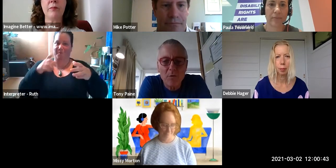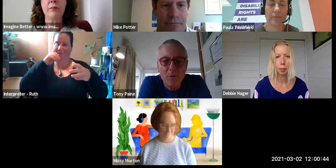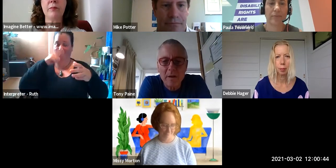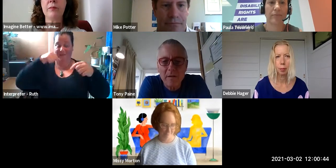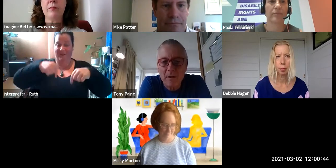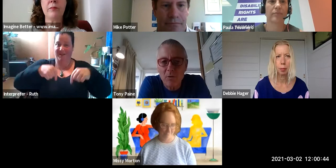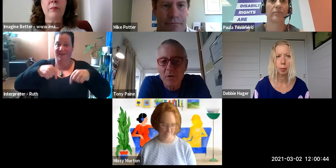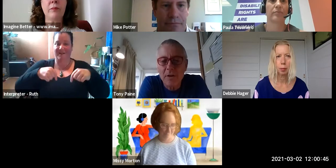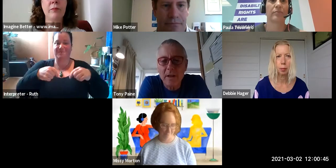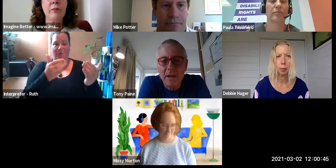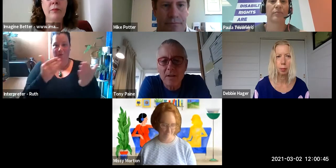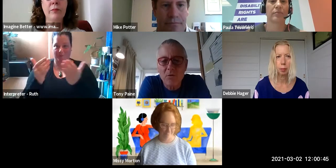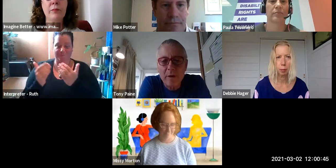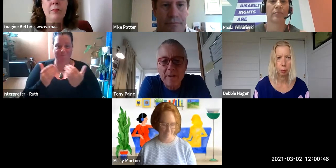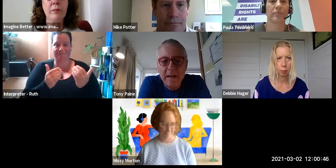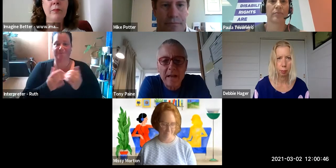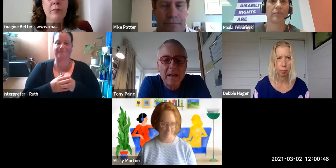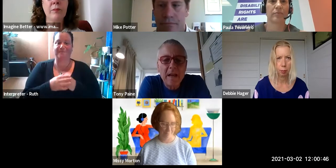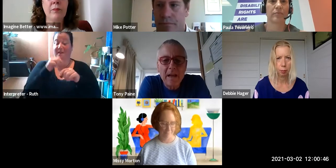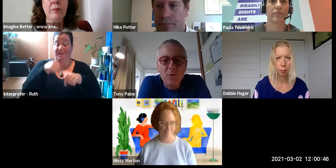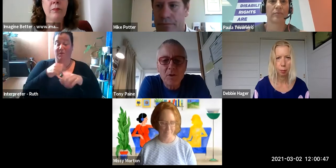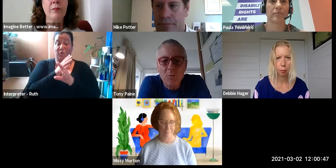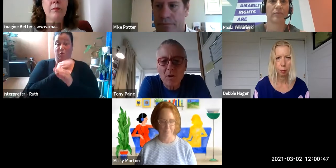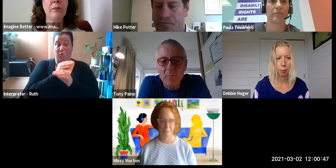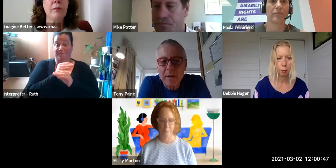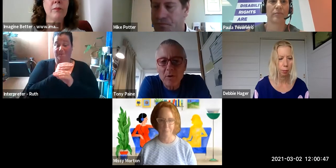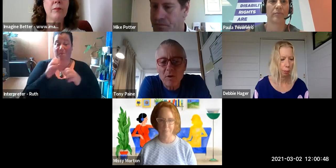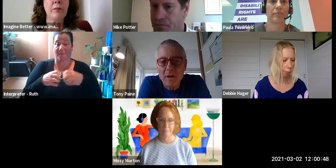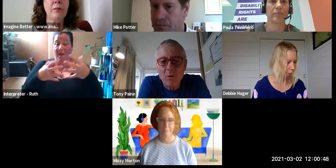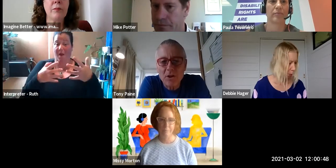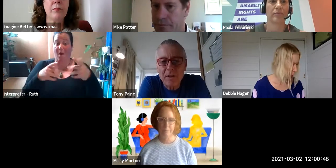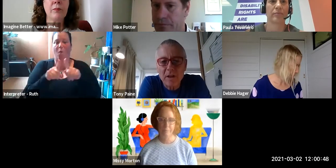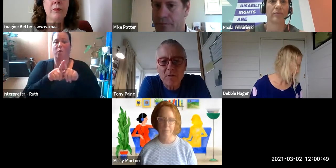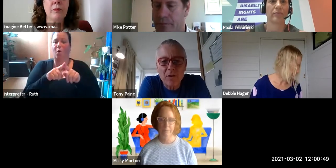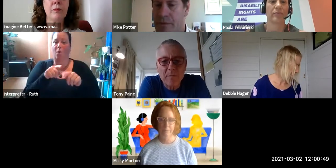you who are on the zoom webinar and also to welcome people who are watching the live stream